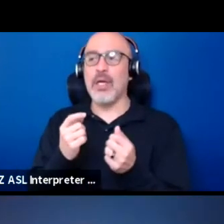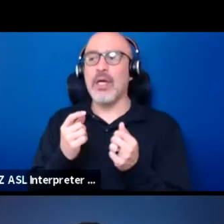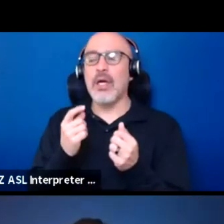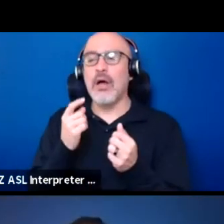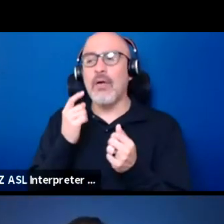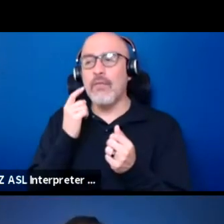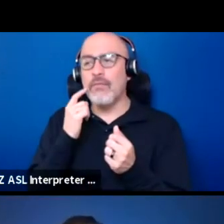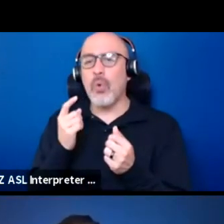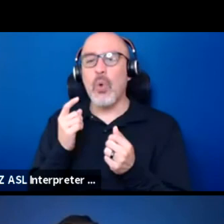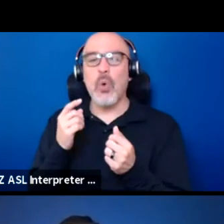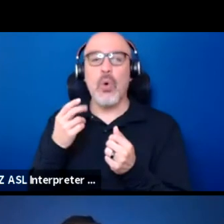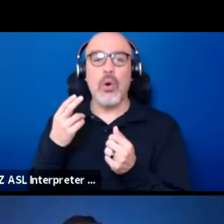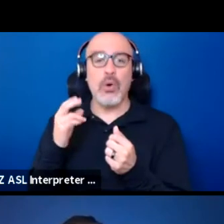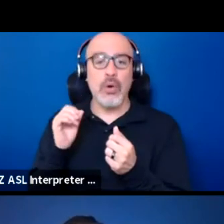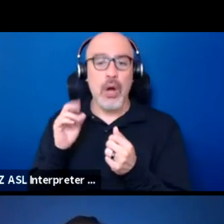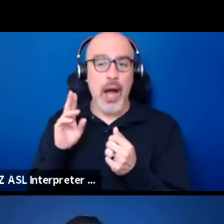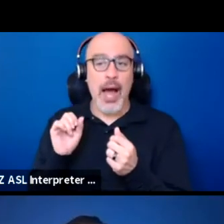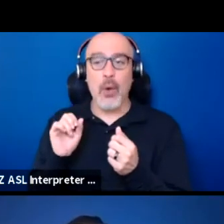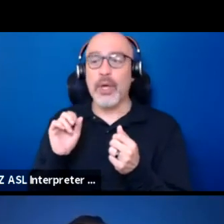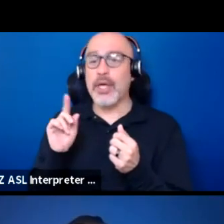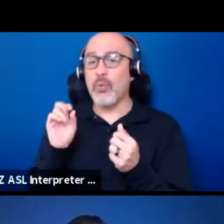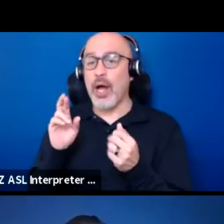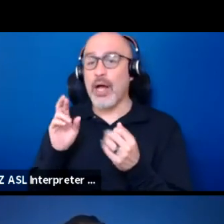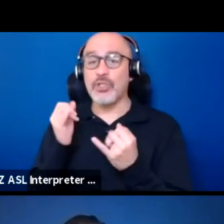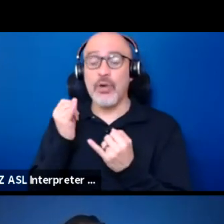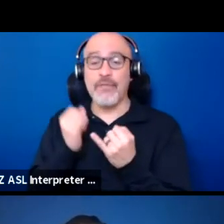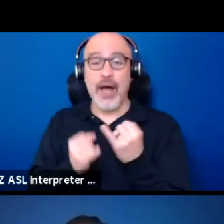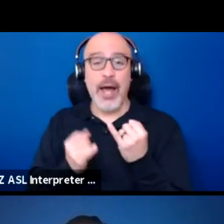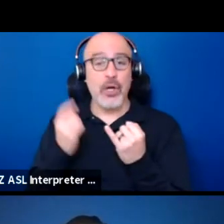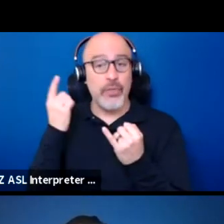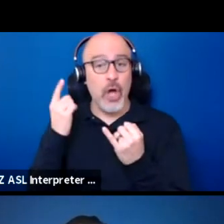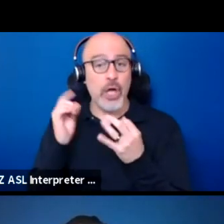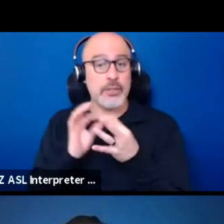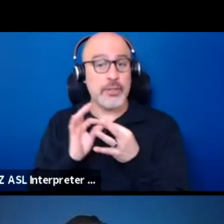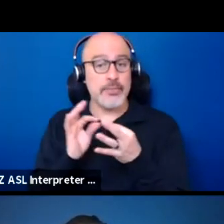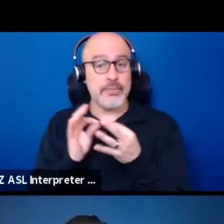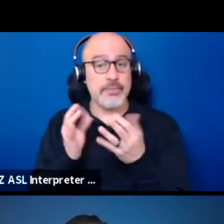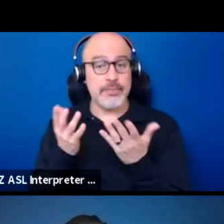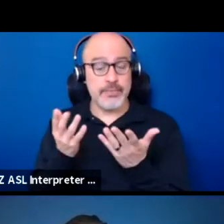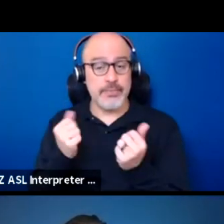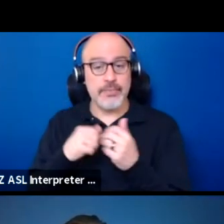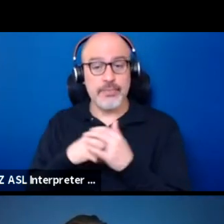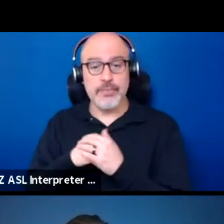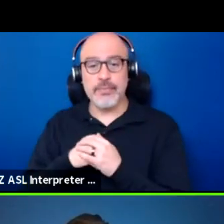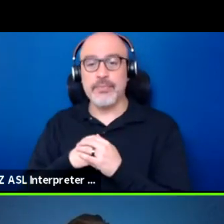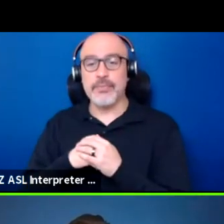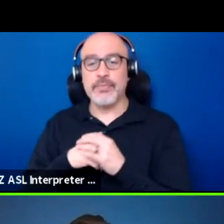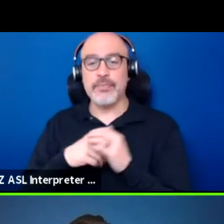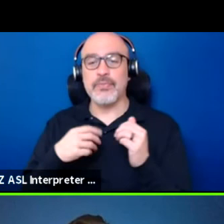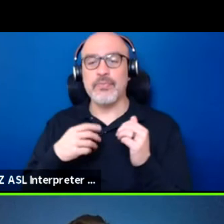Howie, Roger, do you have final thoughts or anything you'd like to put in this space? Yeah, Howie. I'll just quickly answer that question.